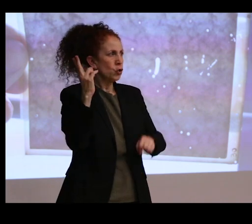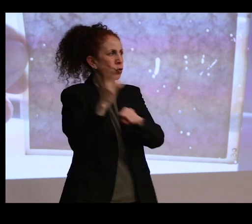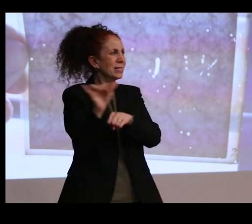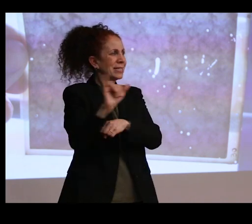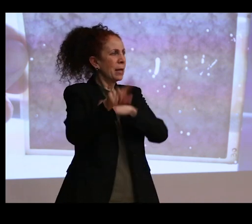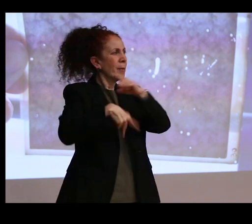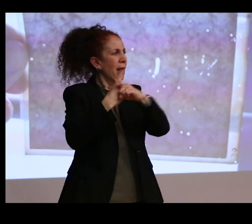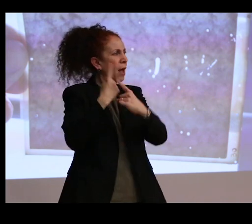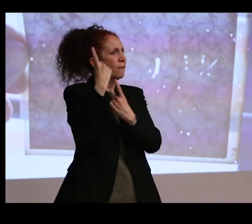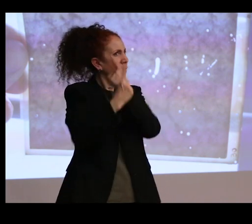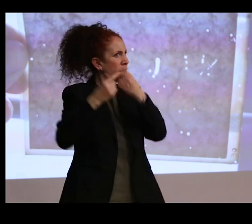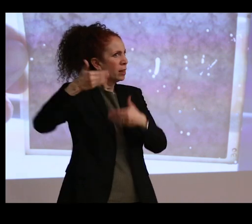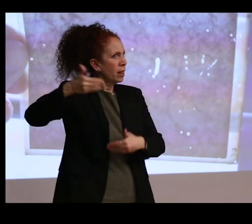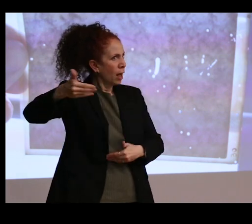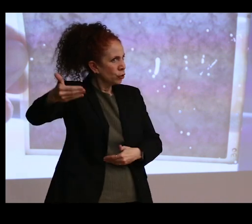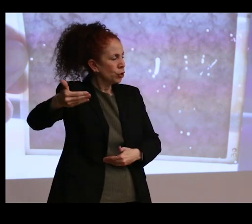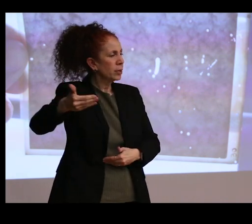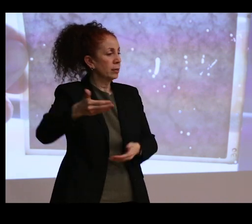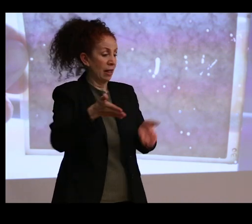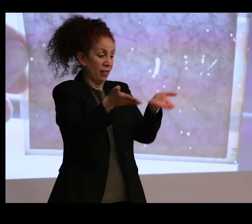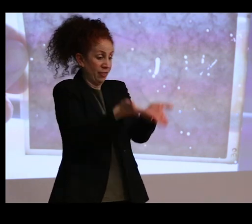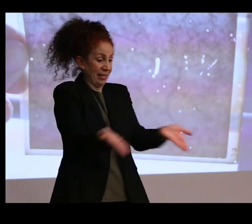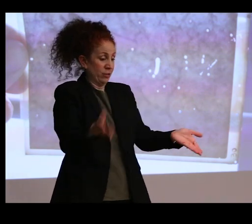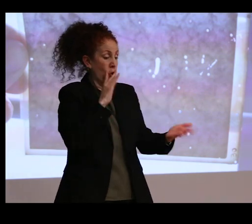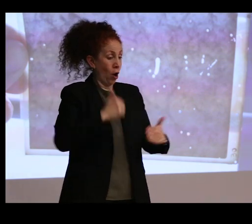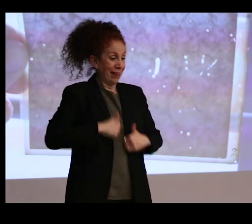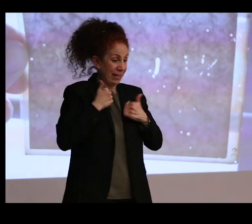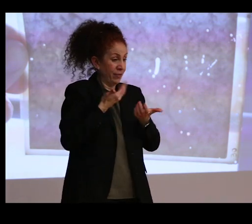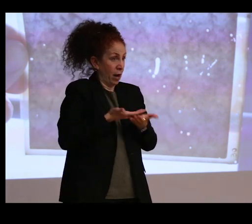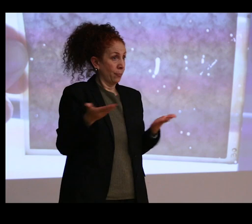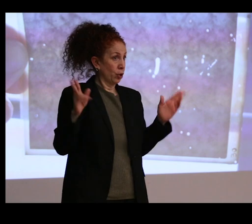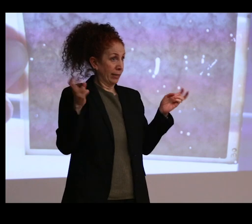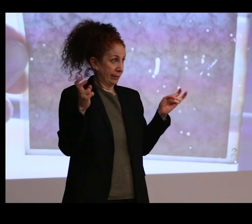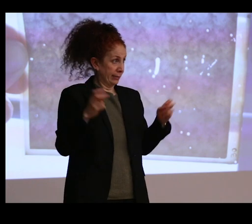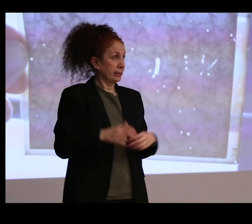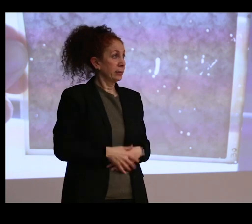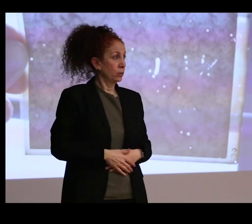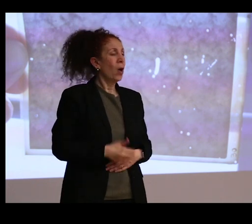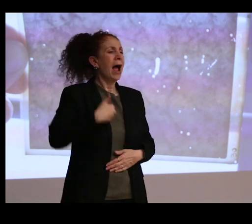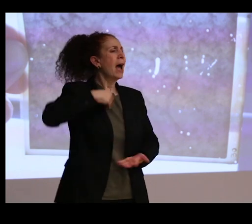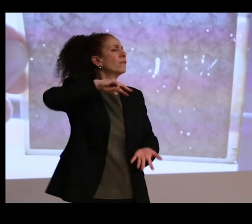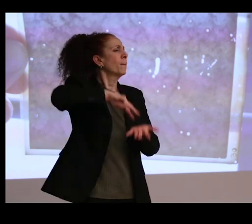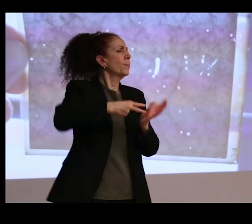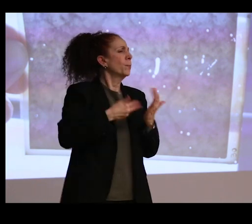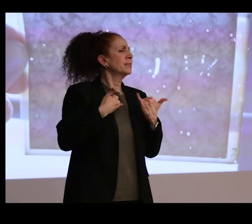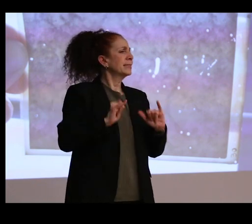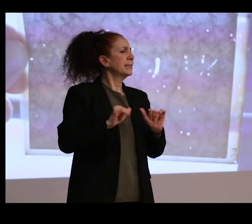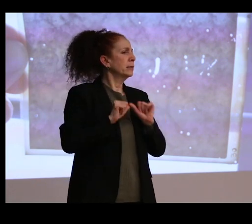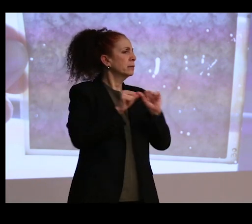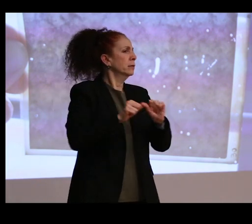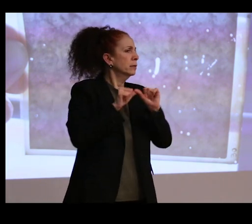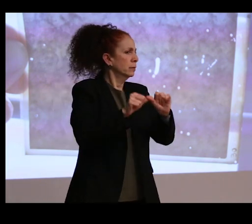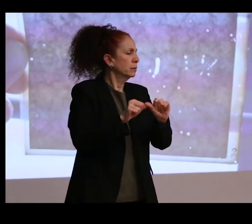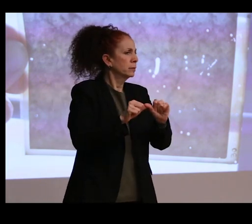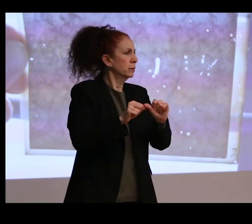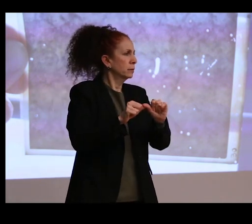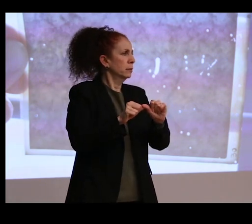that these are living objects or they have purposes beyond kind of a collecting purpose.